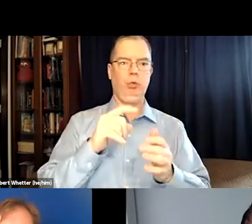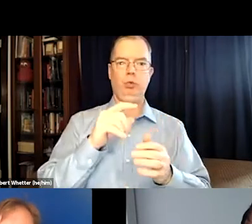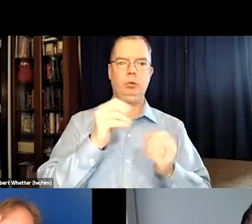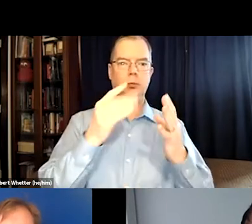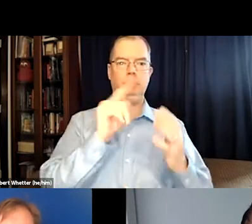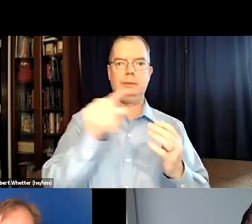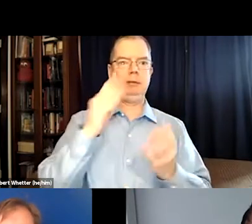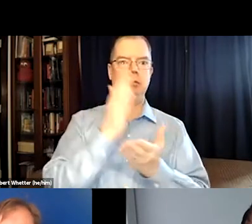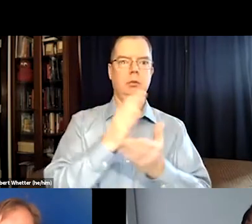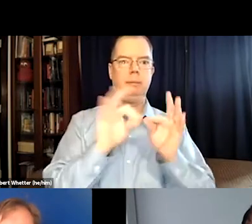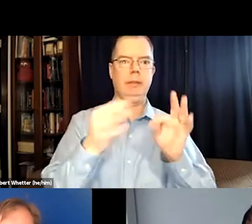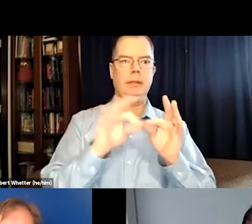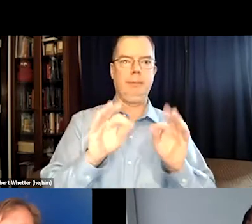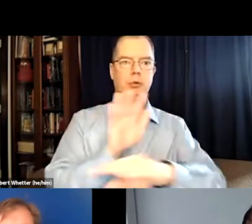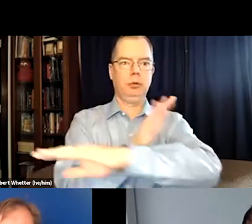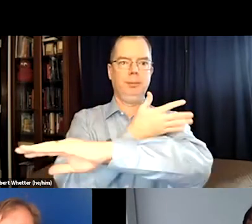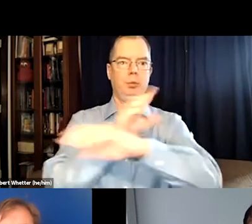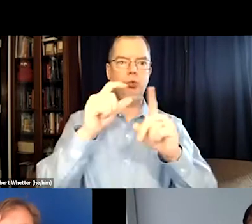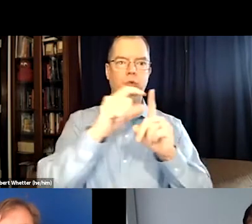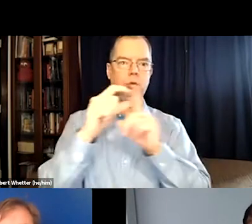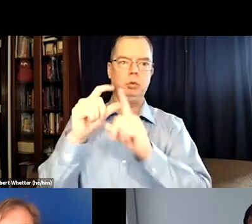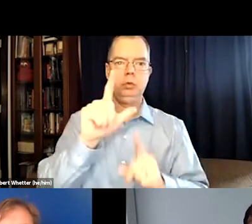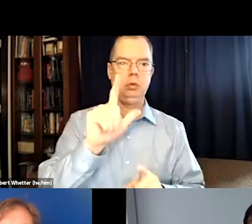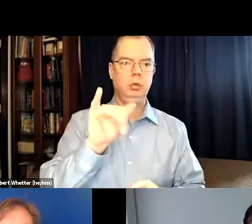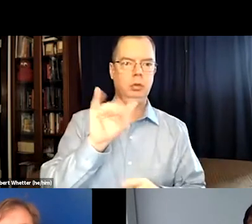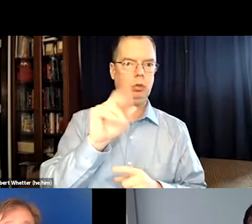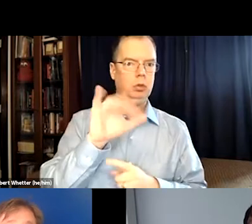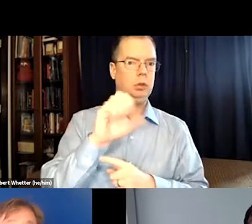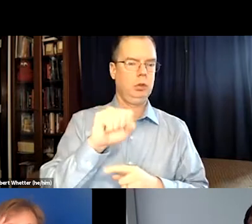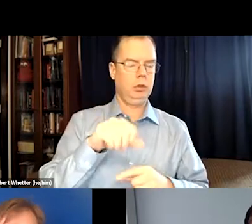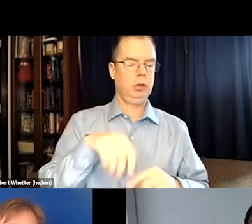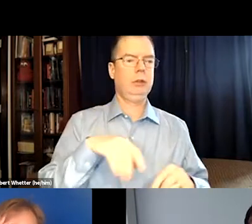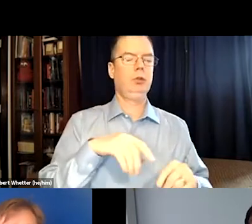because many of them had stopped captioning song lyrics.